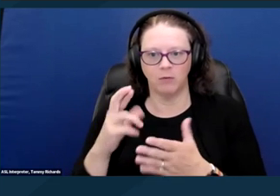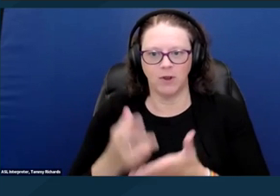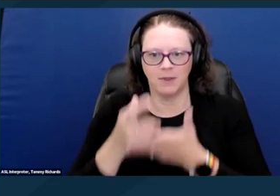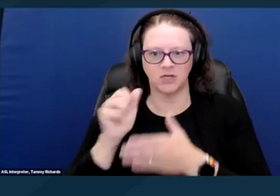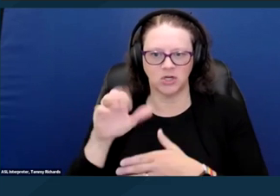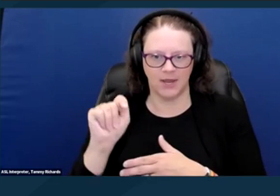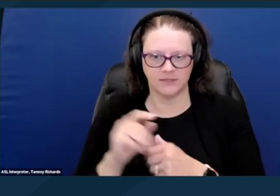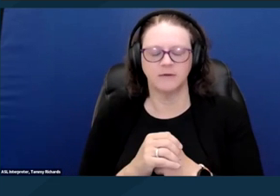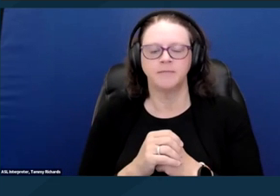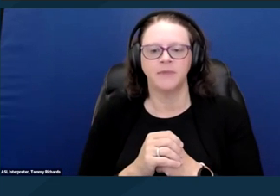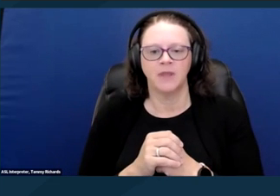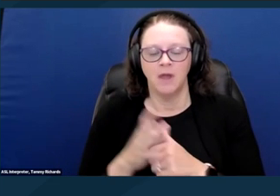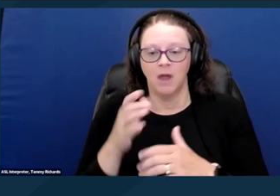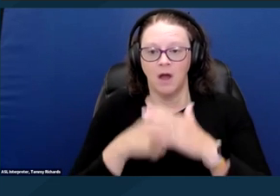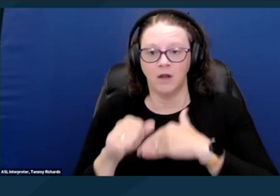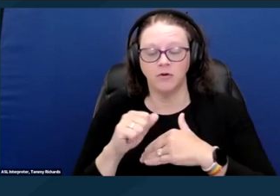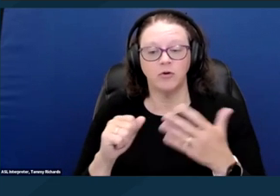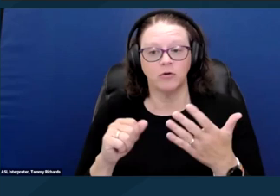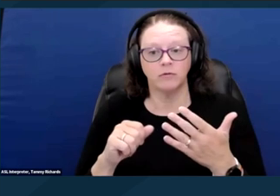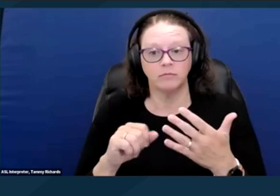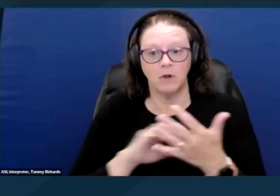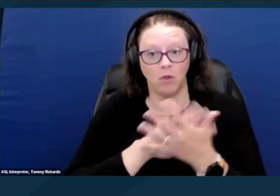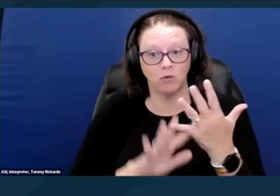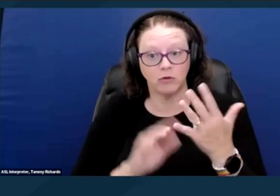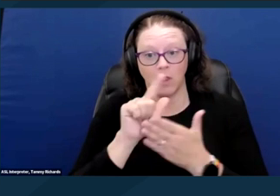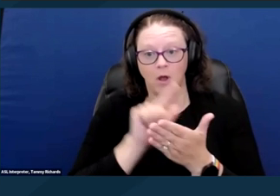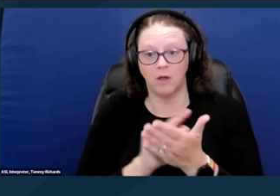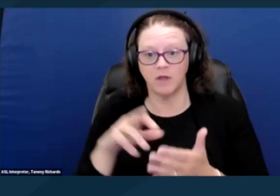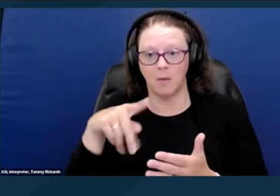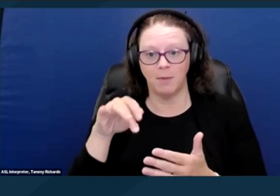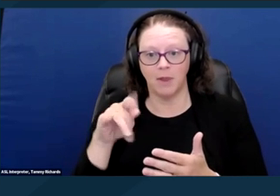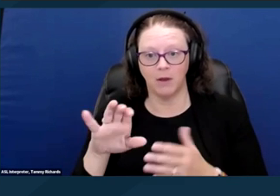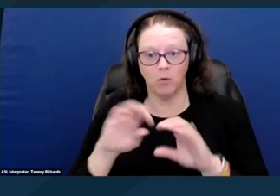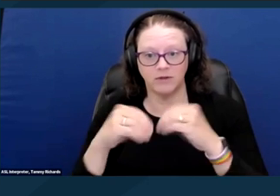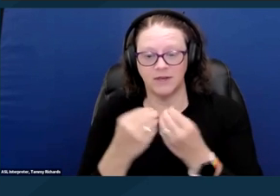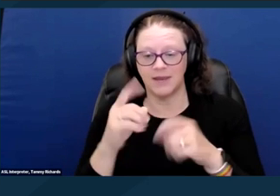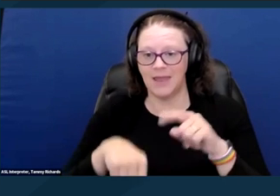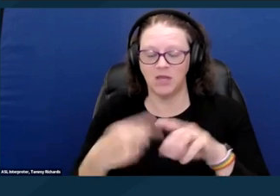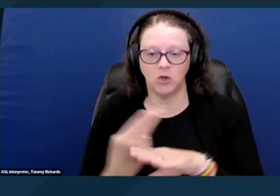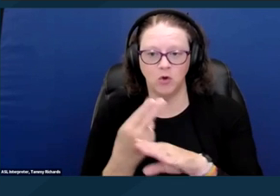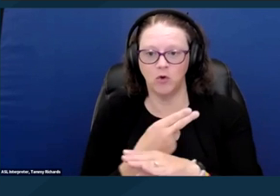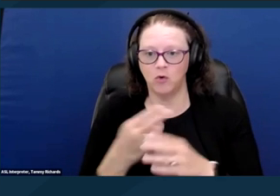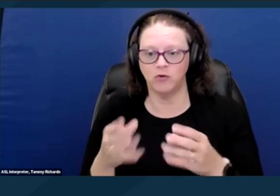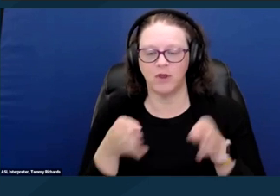Under those types of laws, public entities can't use methods of administration that have the effect of discriminating